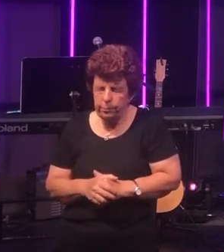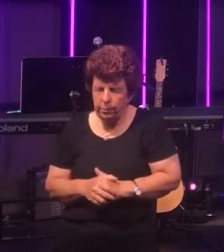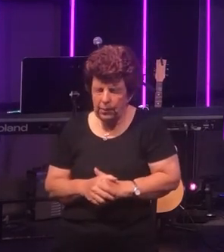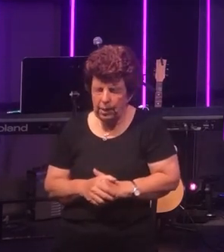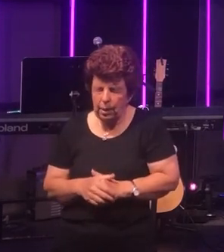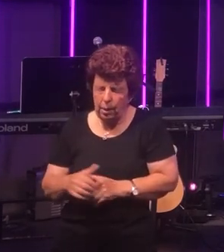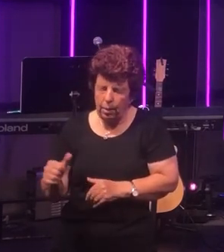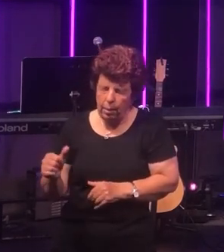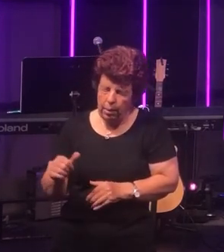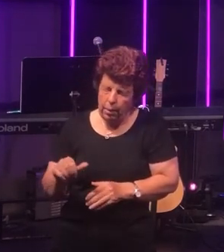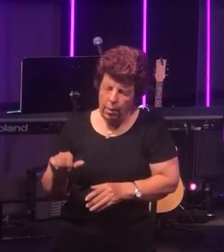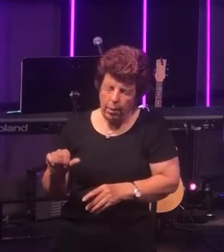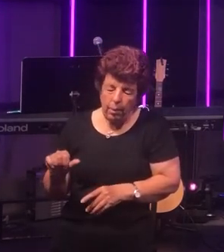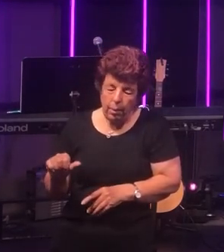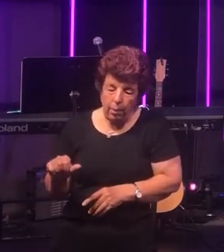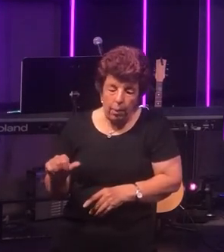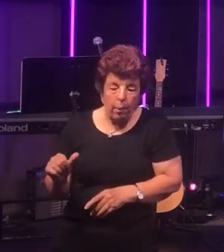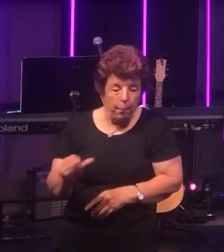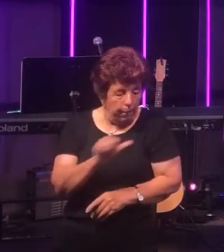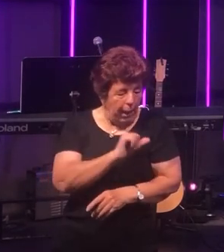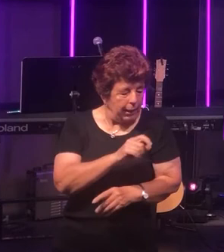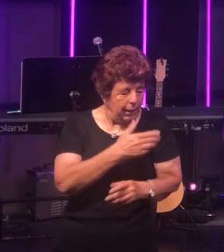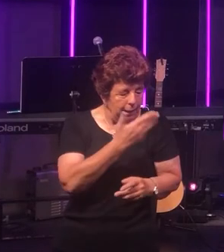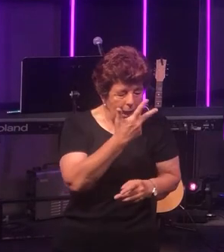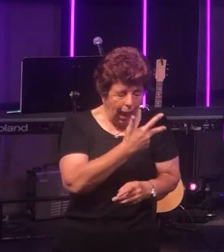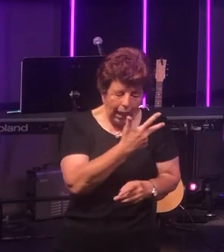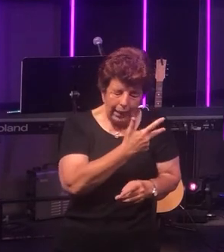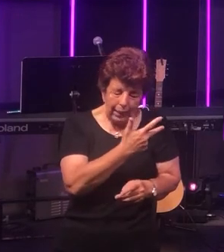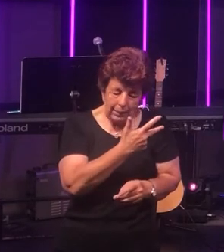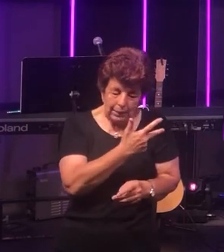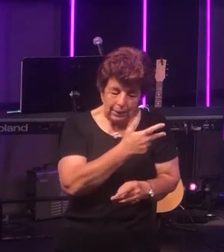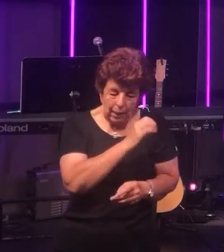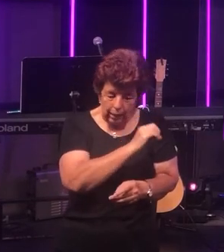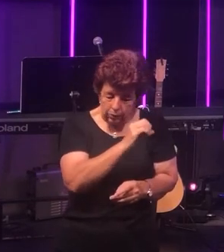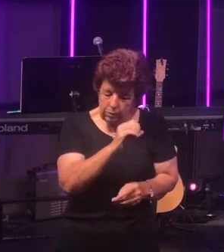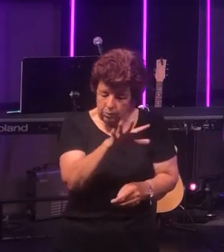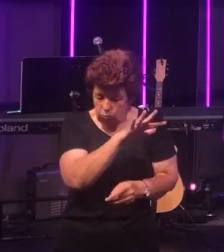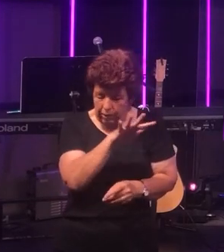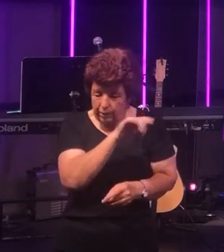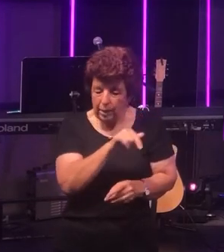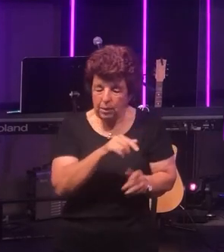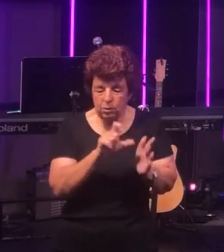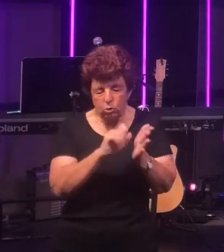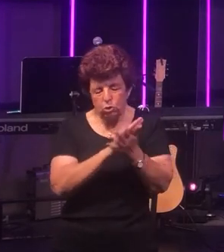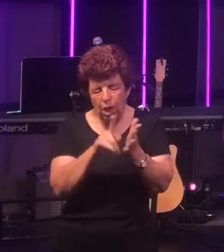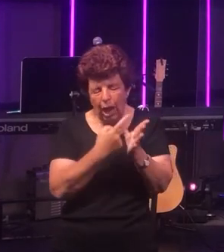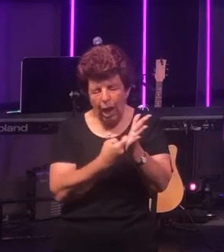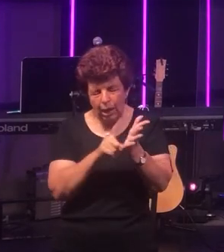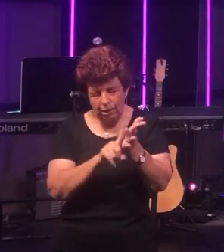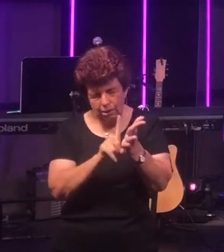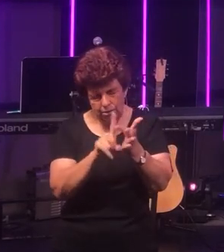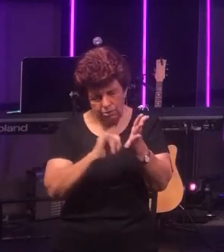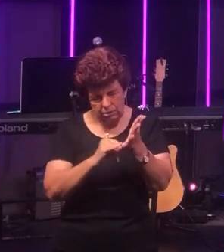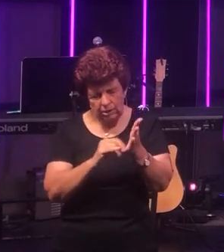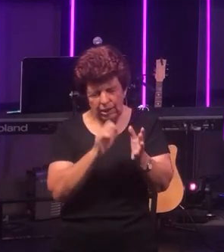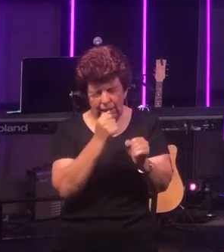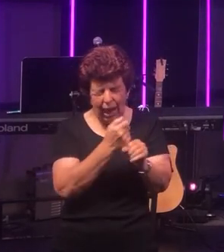Back in the eighteen hundred's a man by the name of Charles Gabriel was born.